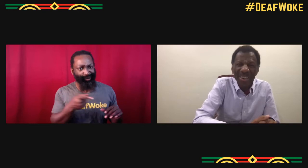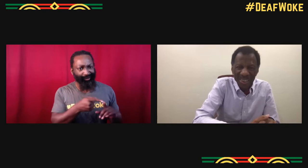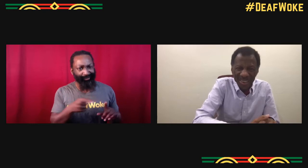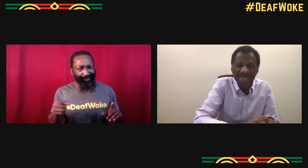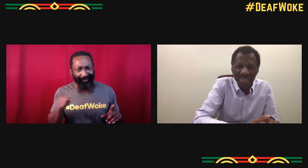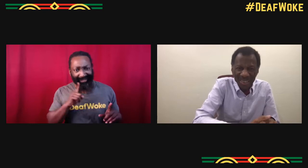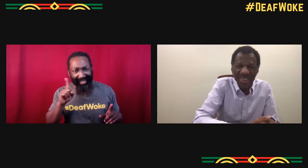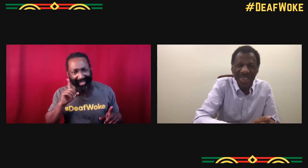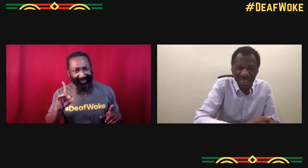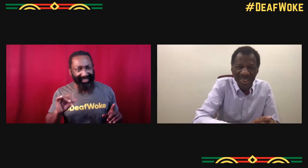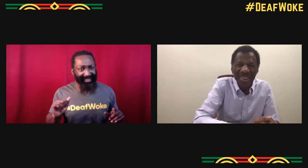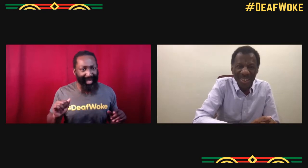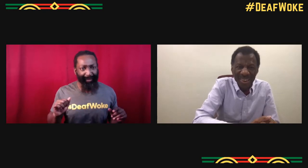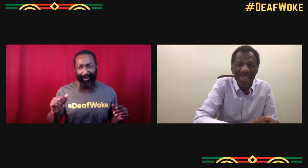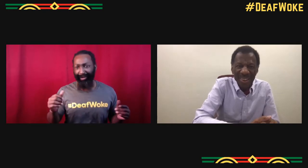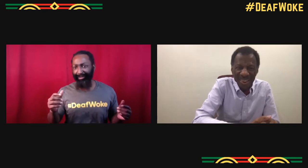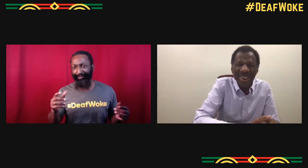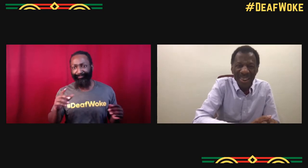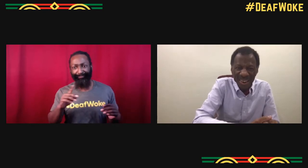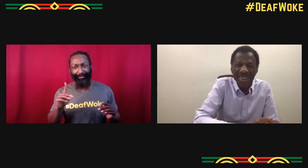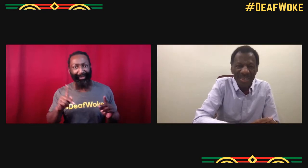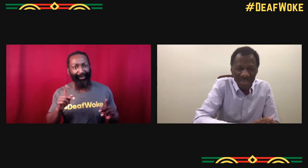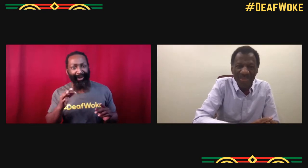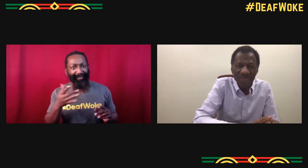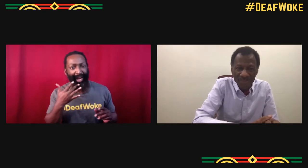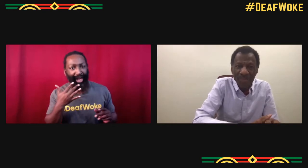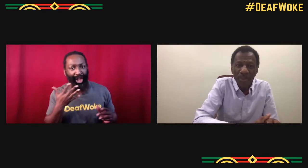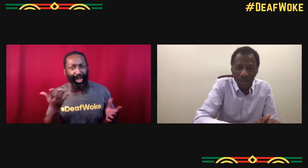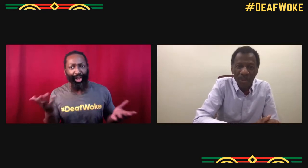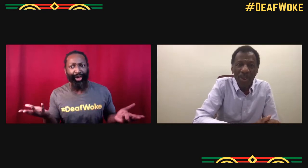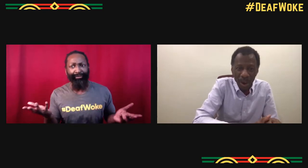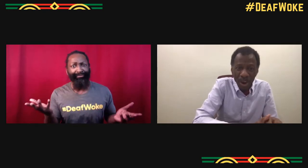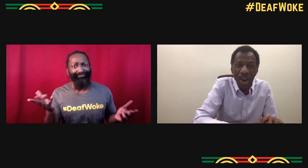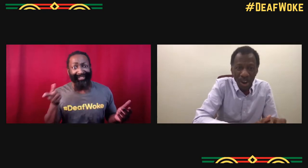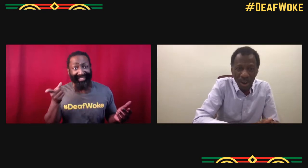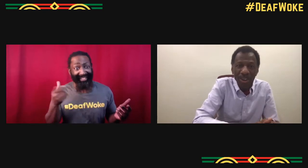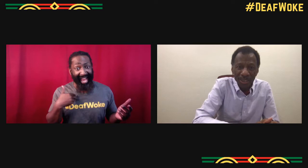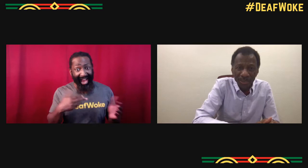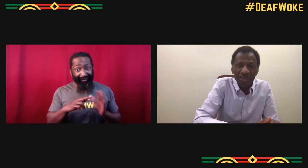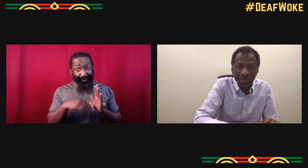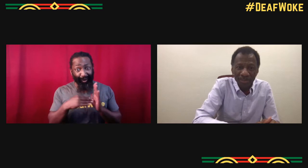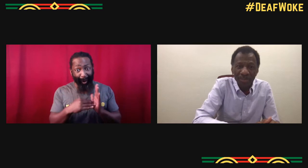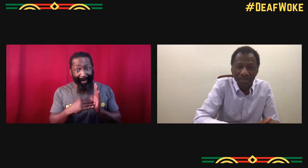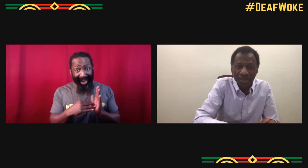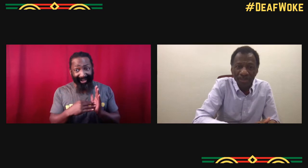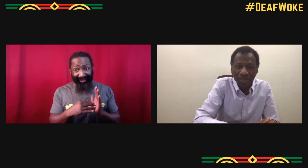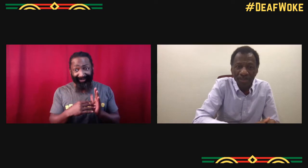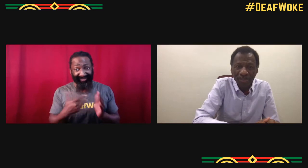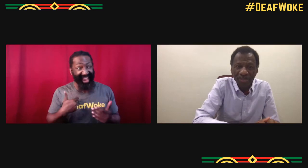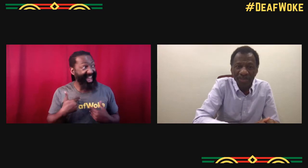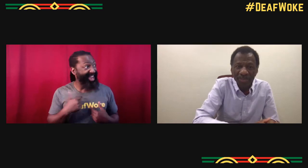and today children typically don't have those. They don't have role models of color,